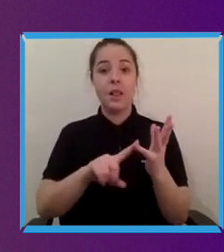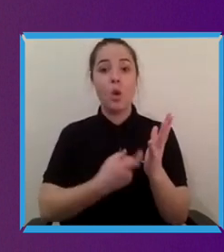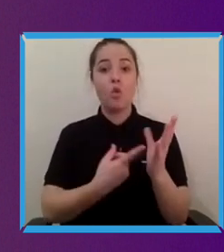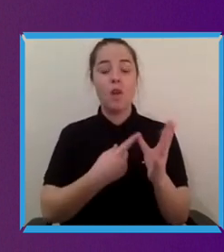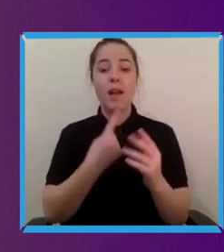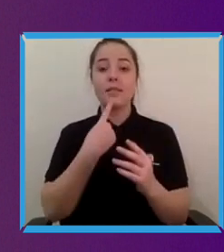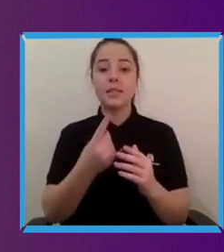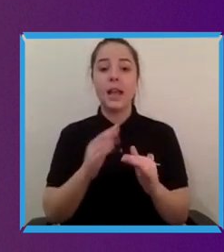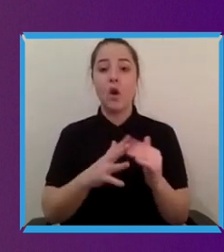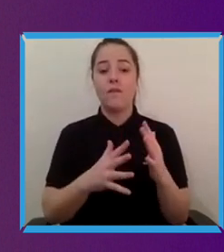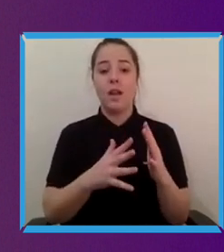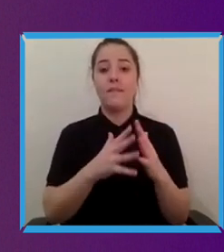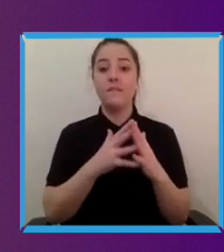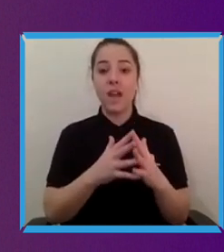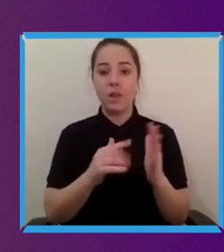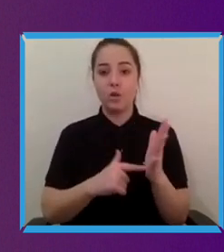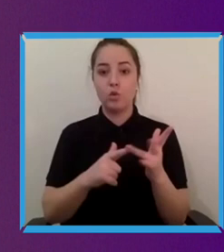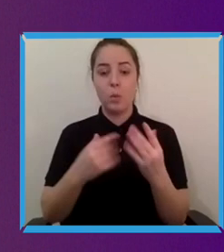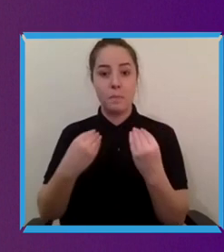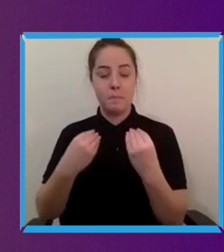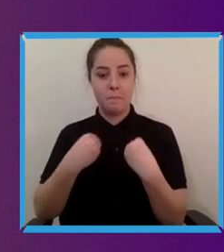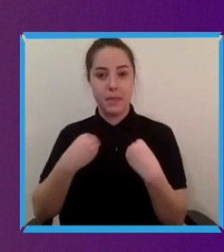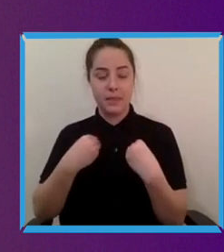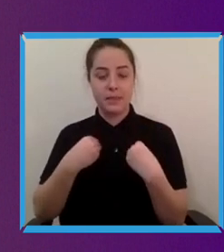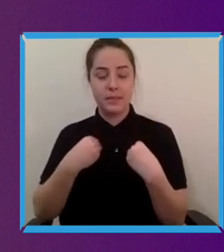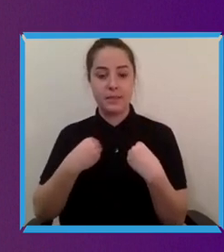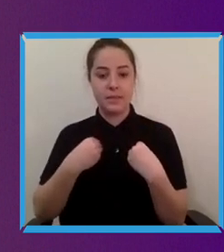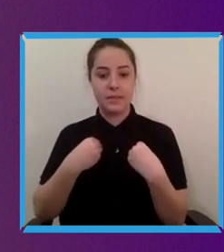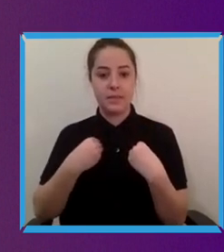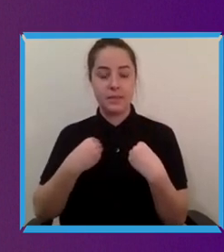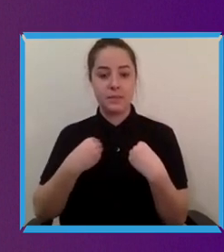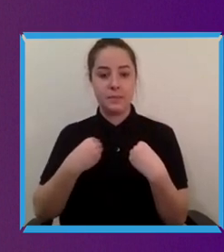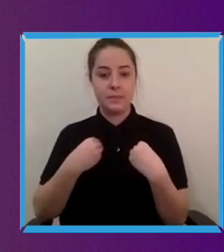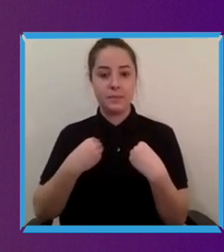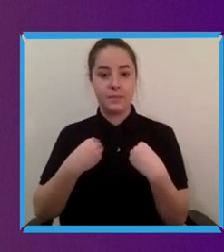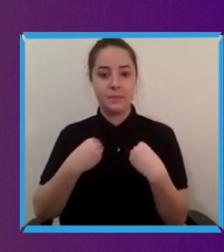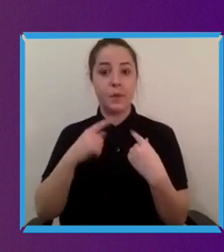business is the impact of an individual with disabilities has on culture of the organisation and transforming